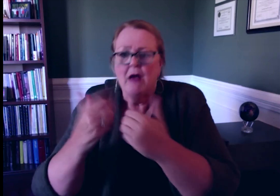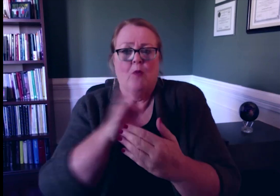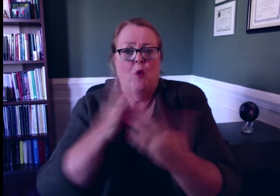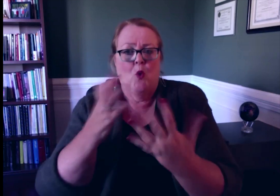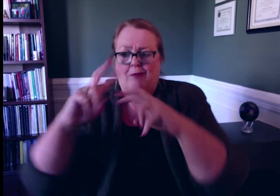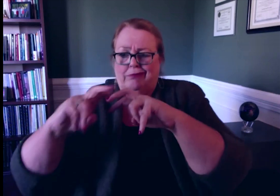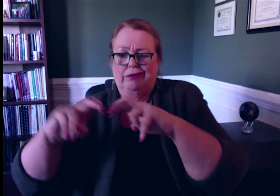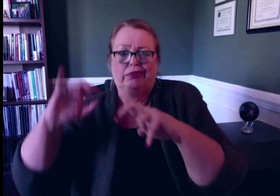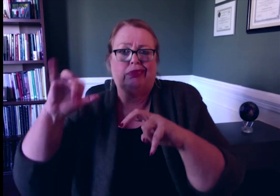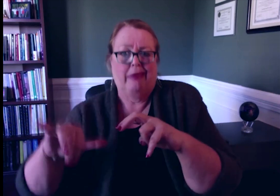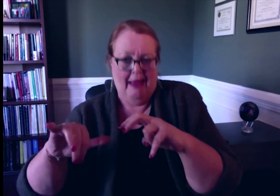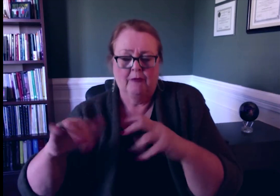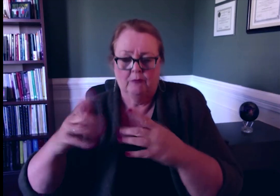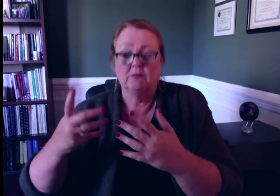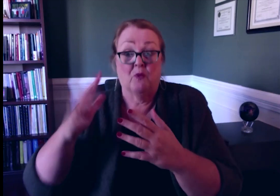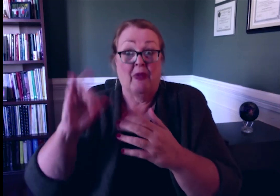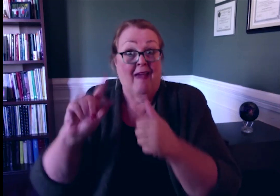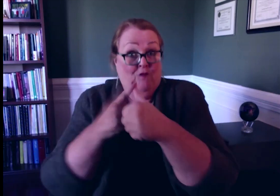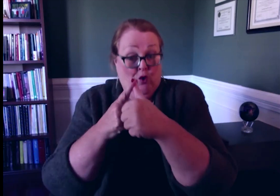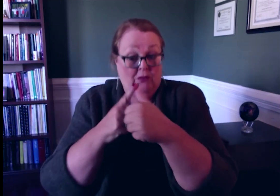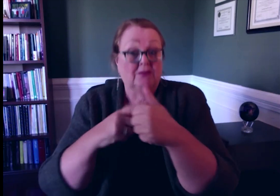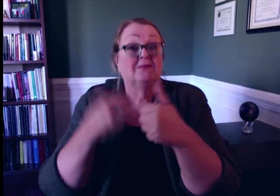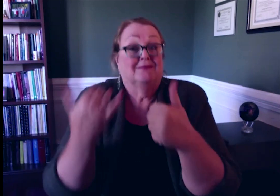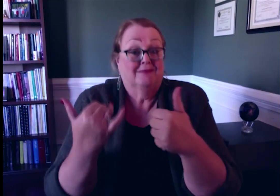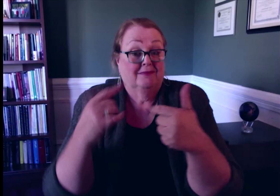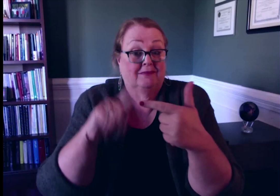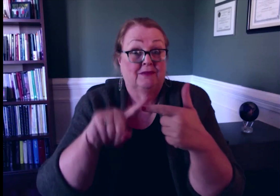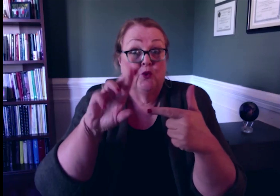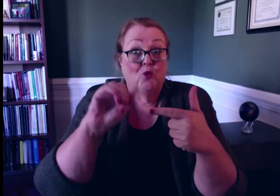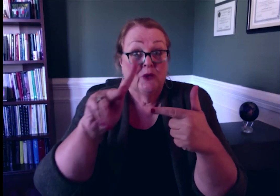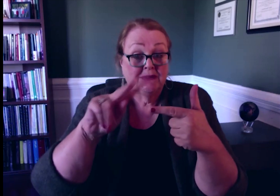So, the board wanted an analysis of the viability of the conference itself. So, that was the first report we provided.